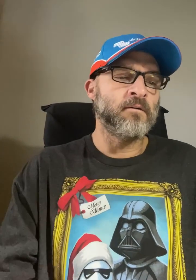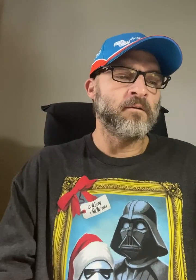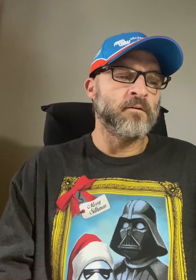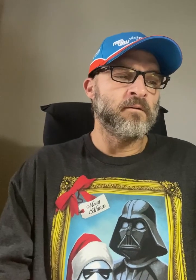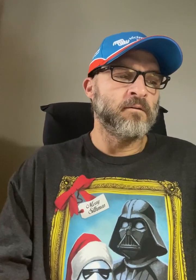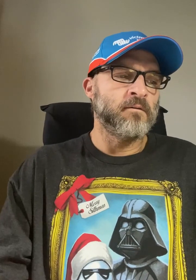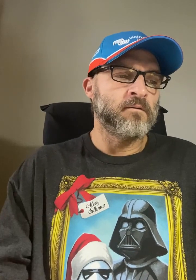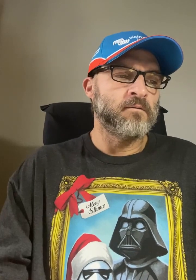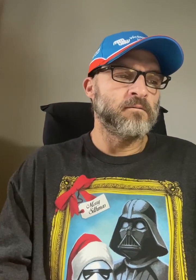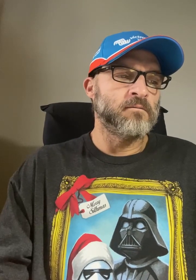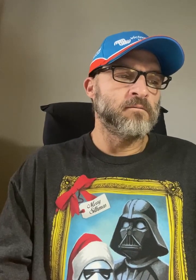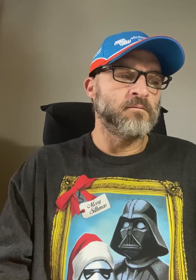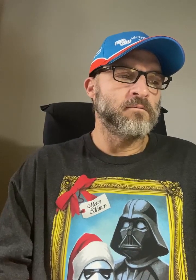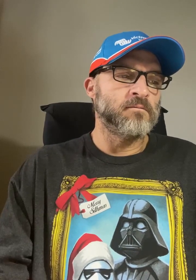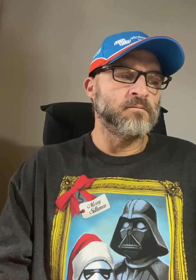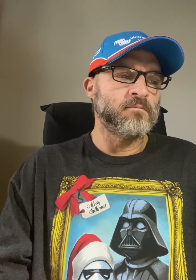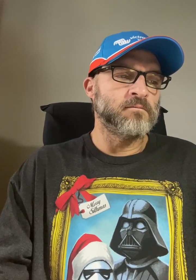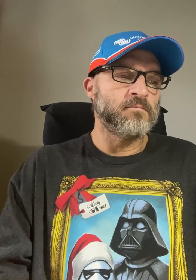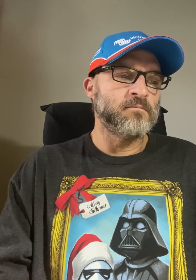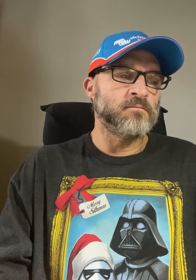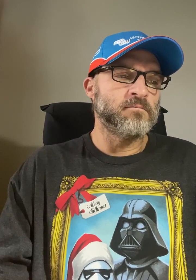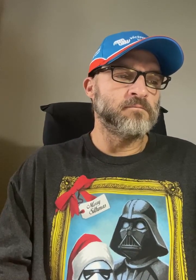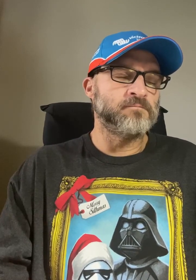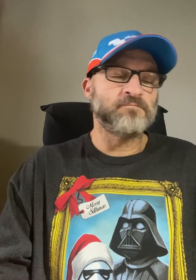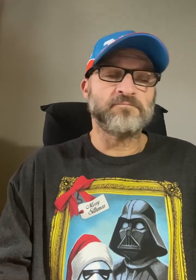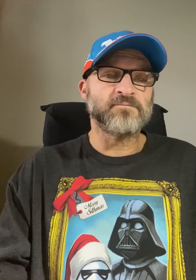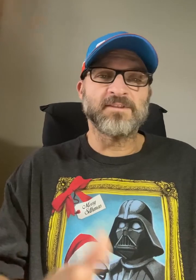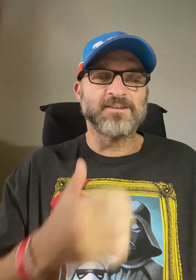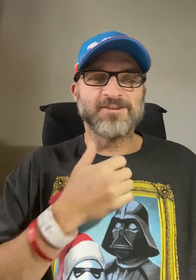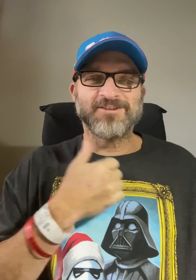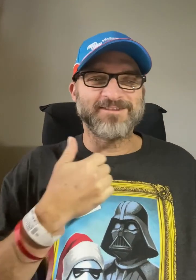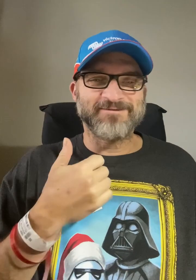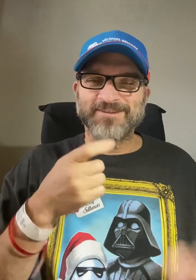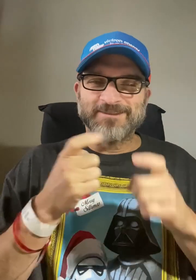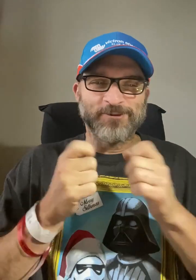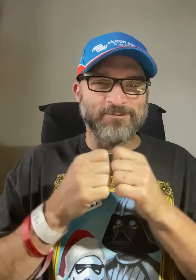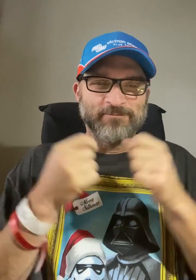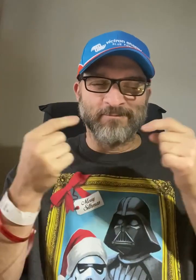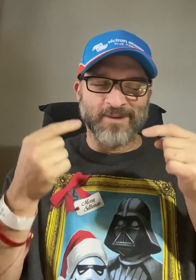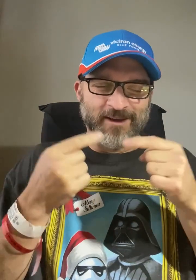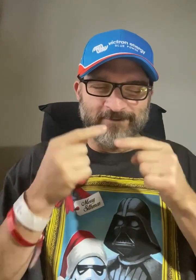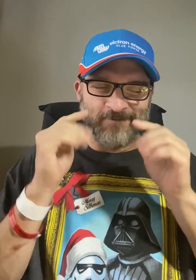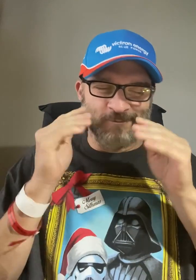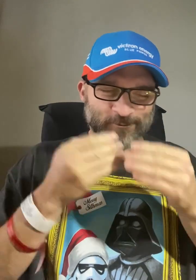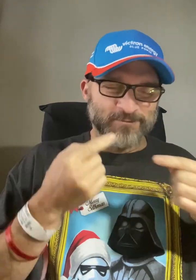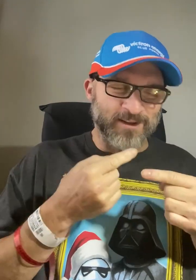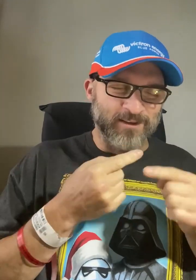Sorry, I'm trying to control with my pain level. Focusing on my pain and changing my focus to something else.